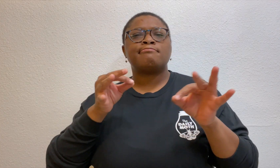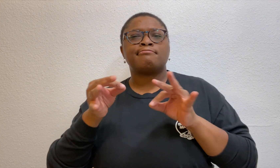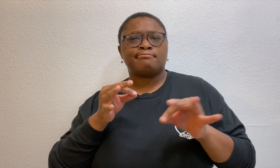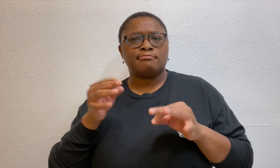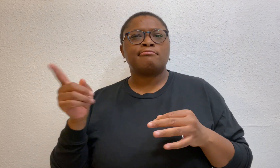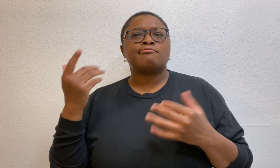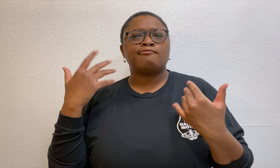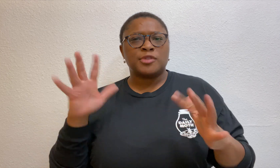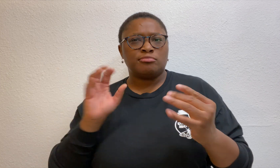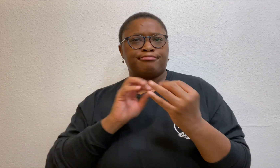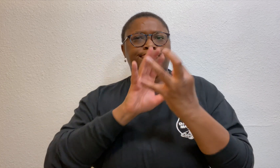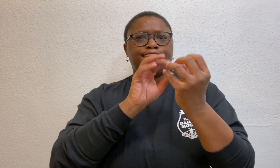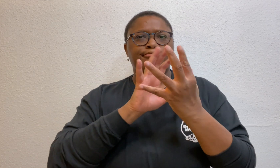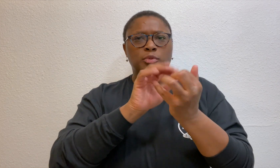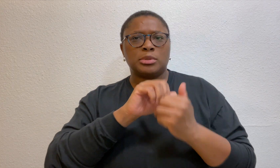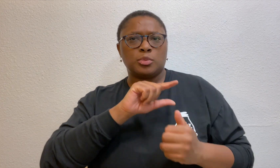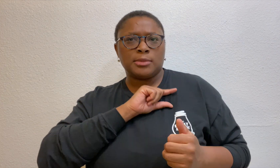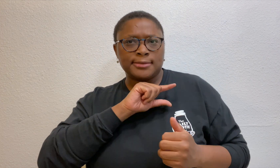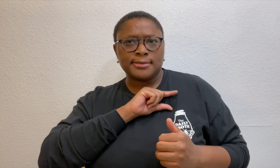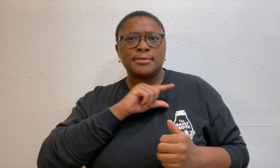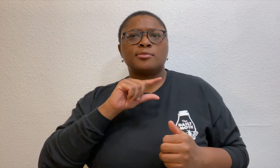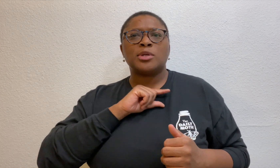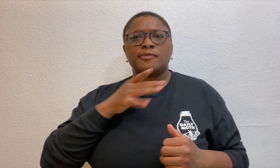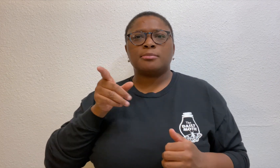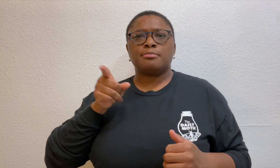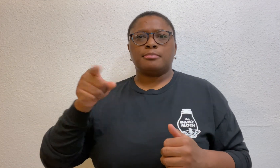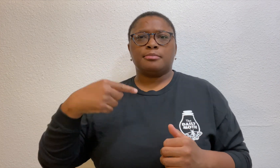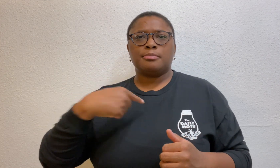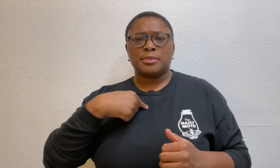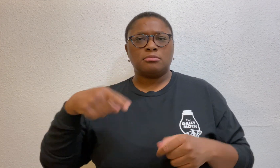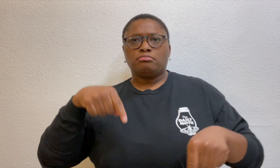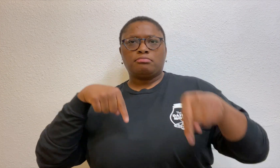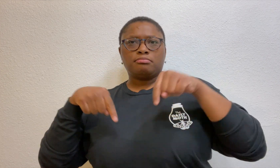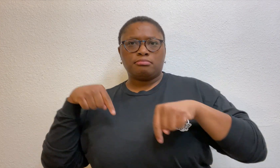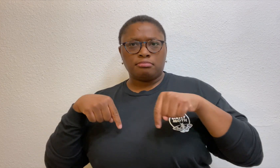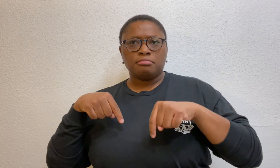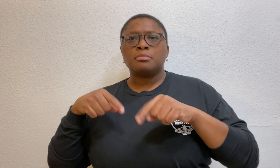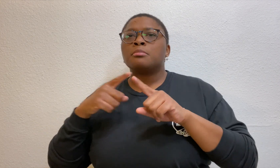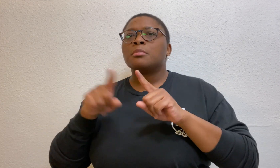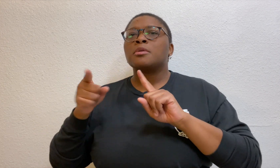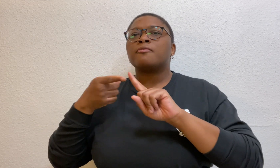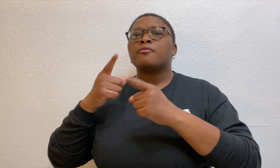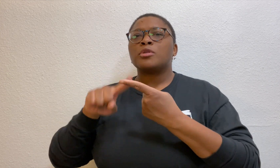Lee said he had several verbal confrontations with Grant. He said Grant once poked his chest with a finger, causing him to stumble backwards before